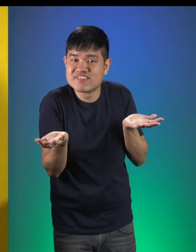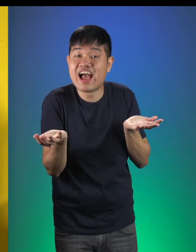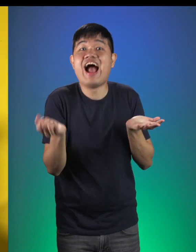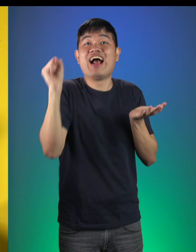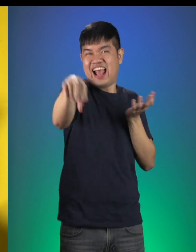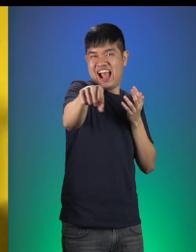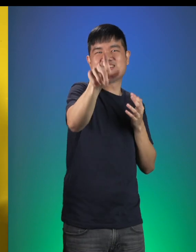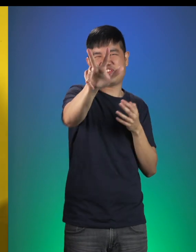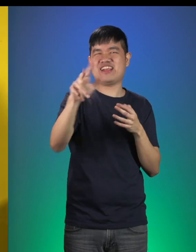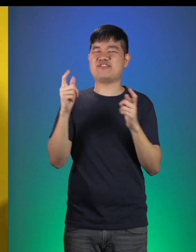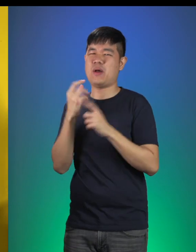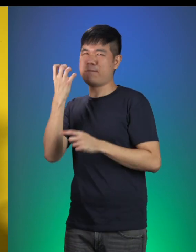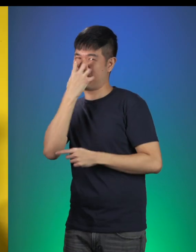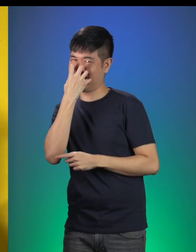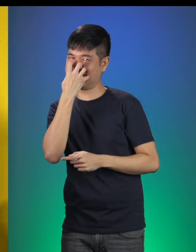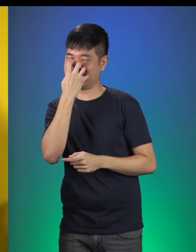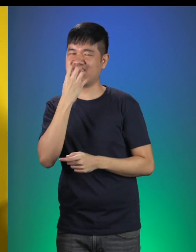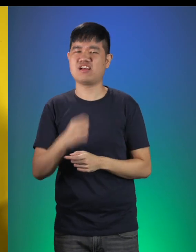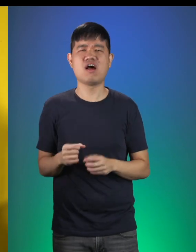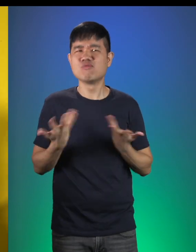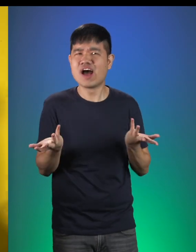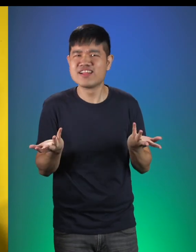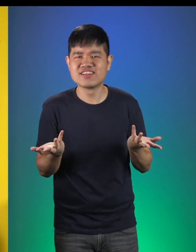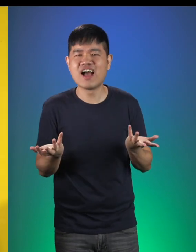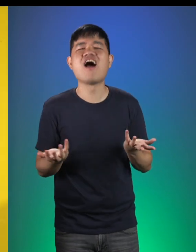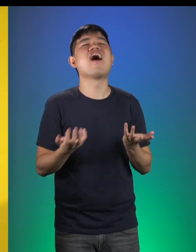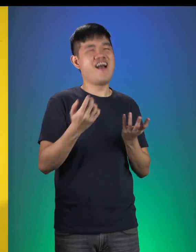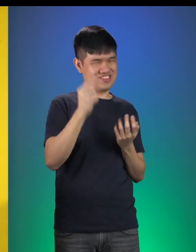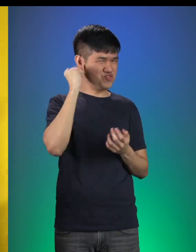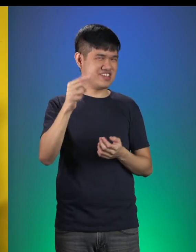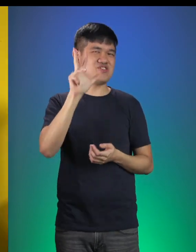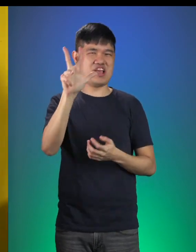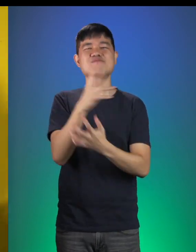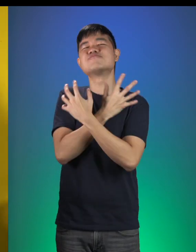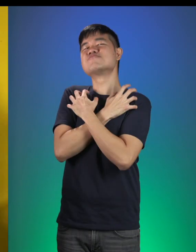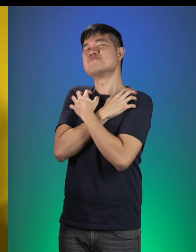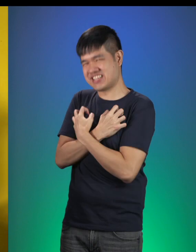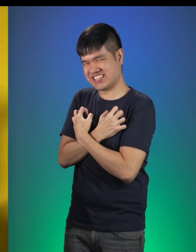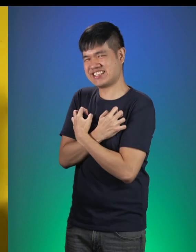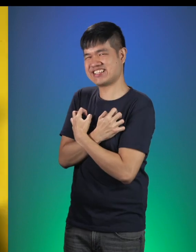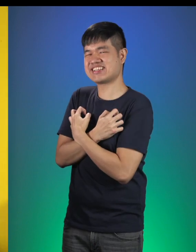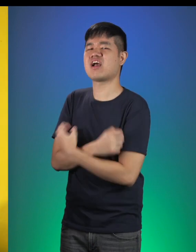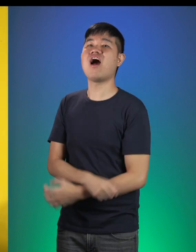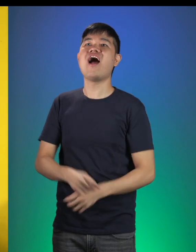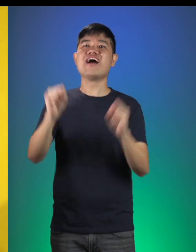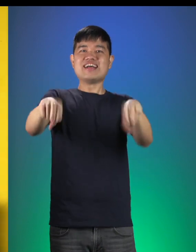Yes, the Three Little Pigs! What else? Goldilocks and the Three Bears! That’s right!